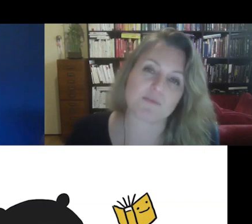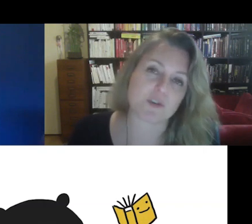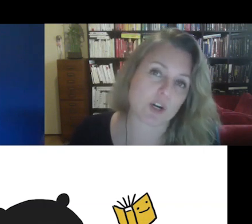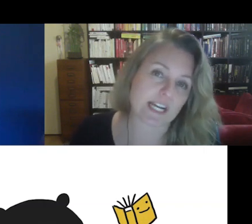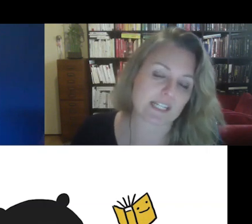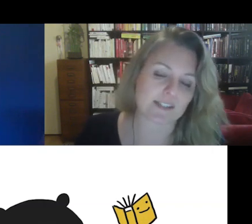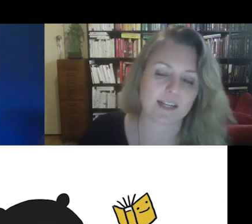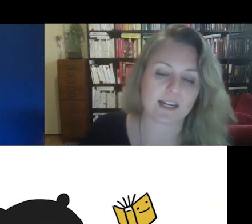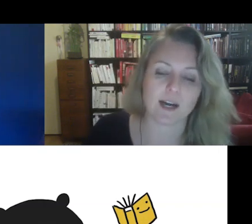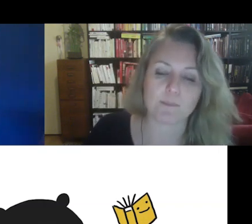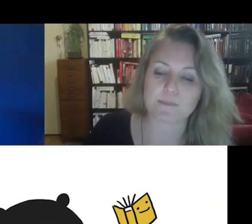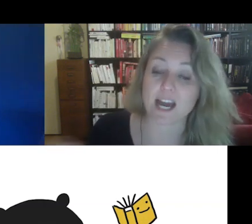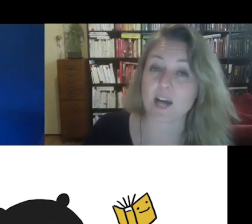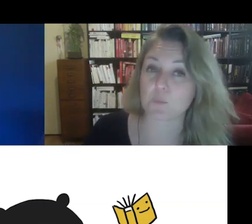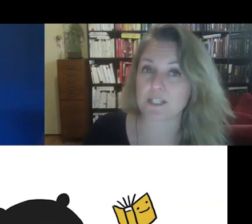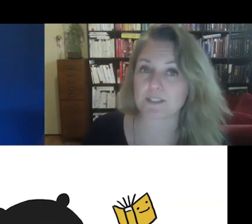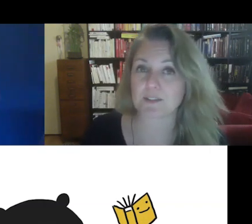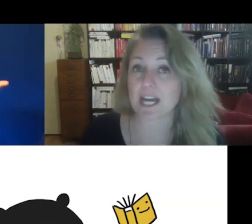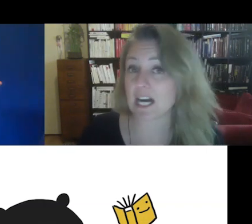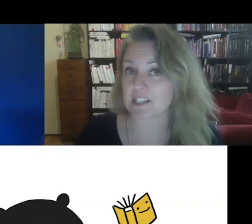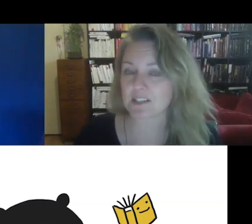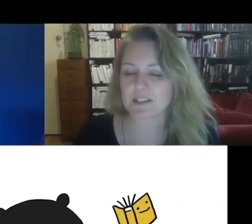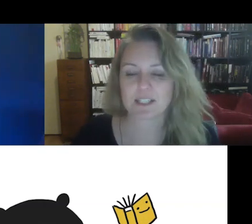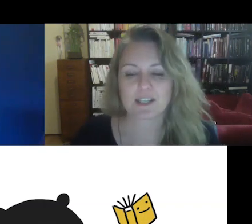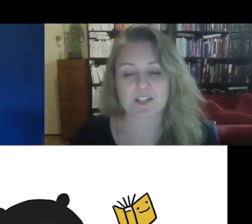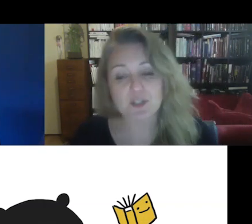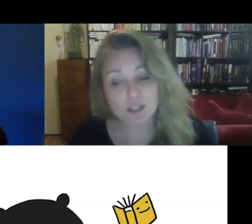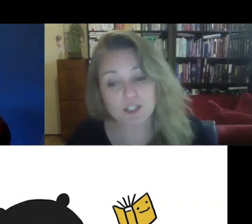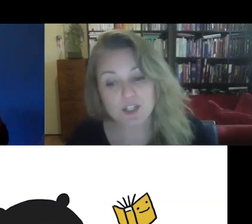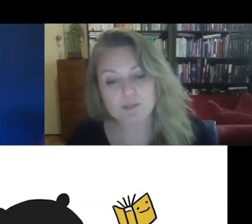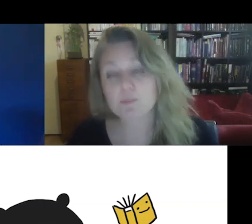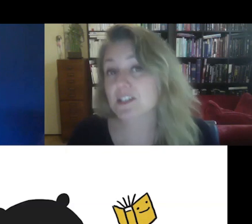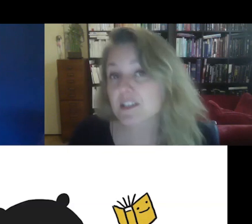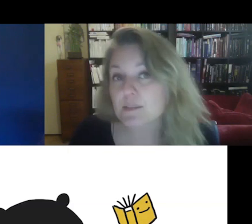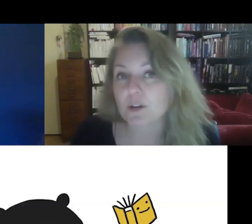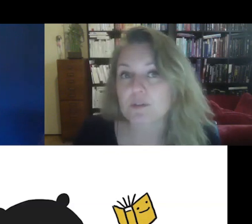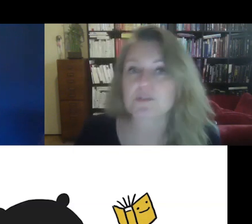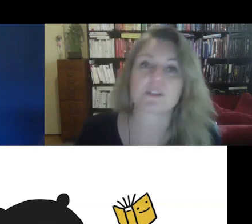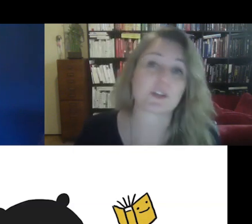audience, the artwork, the artist, the technology, business models and copyright.